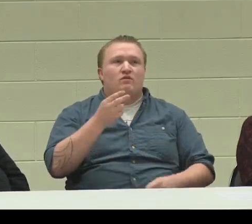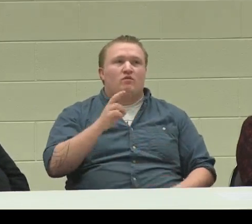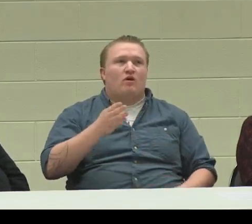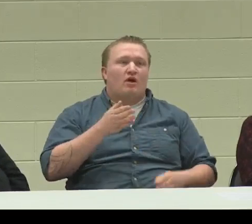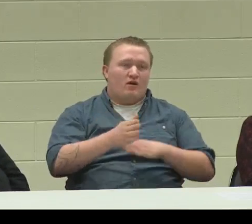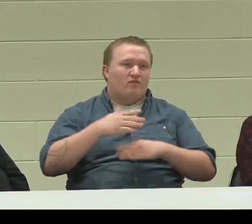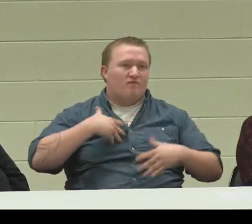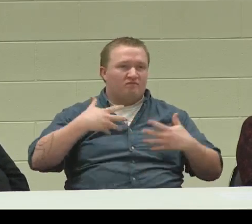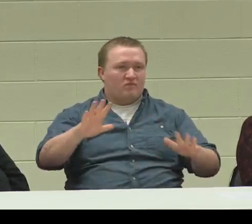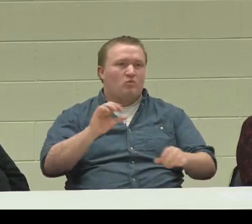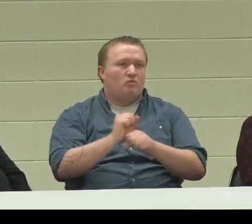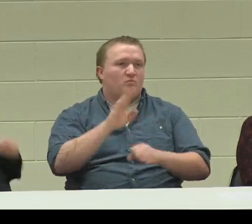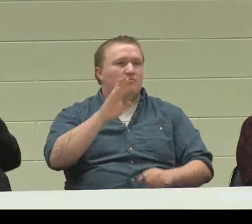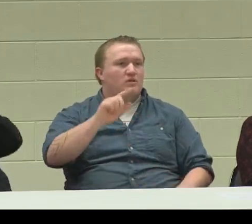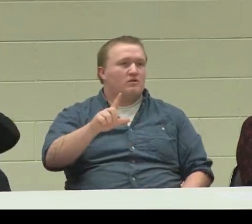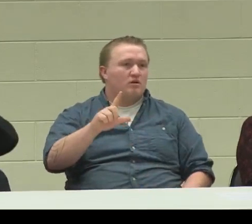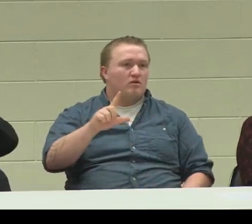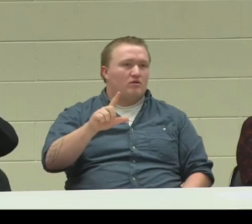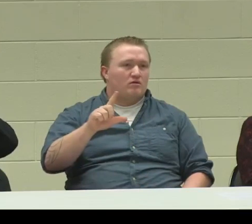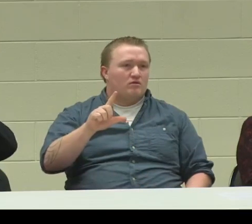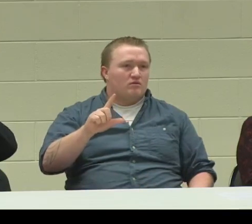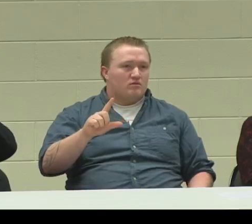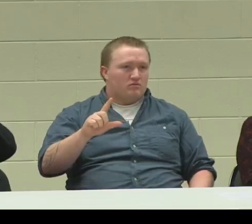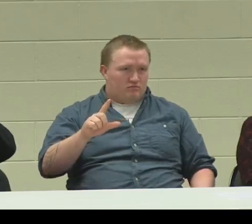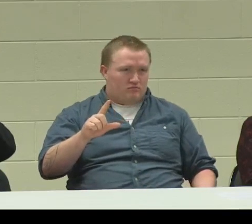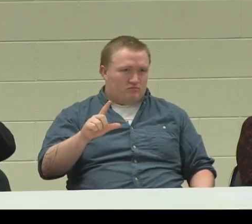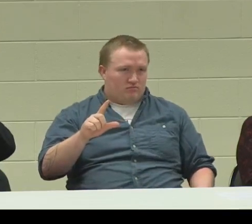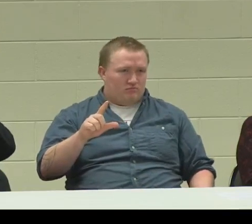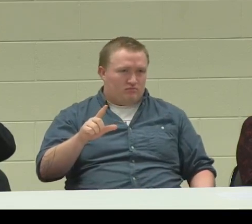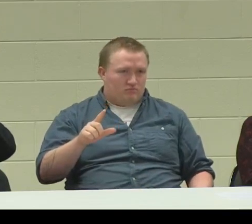I stopped using DVR after I left or exited